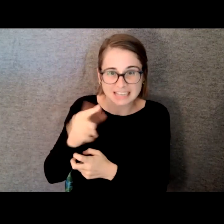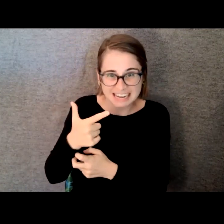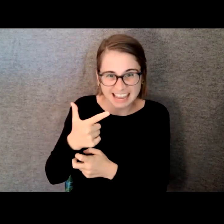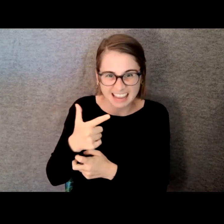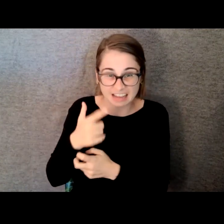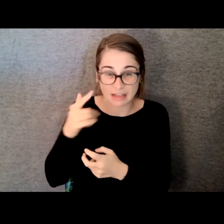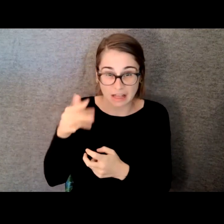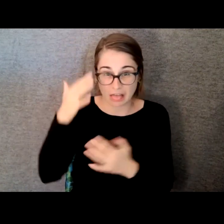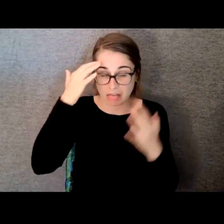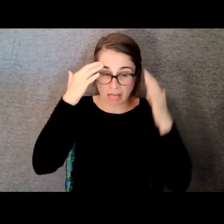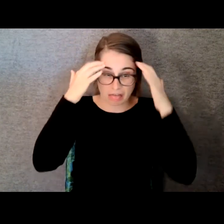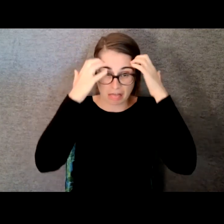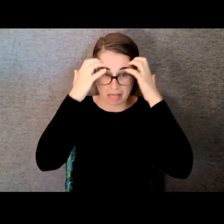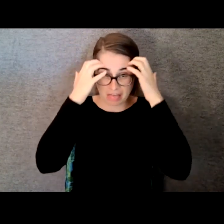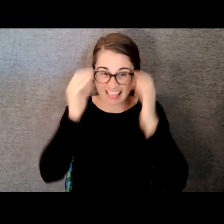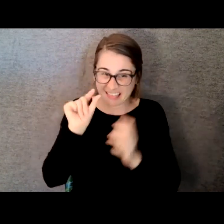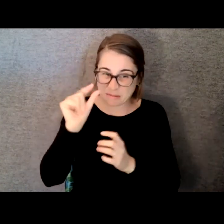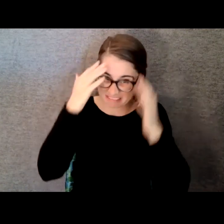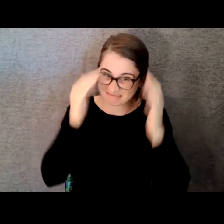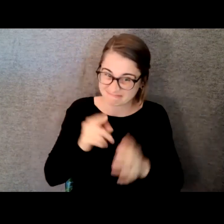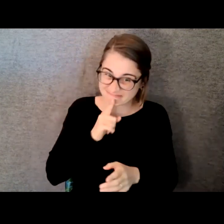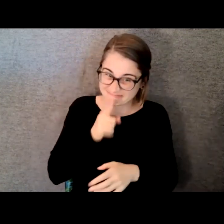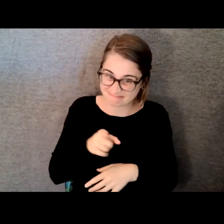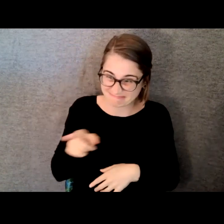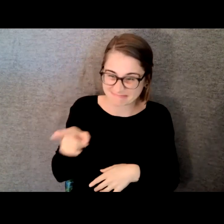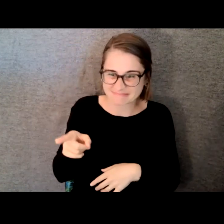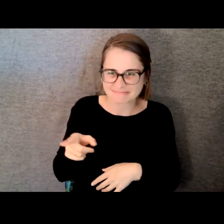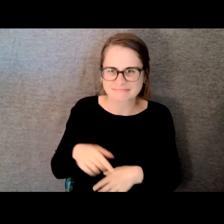you get a guitar player I was like we've had a guitar player from the beginning.